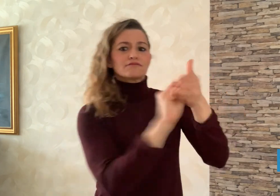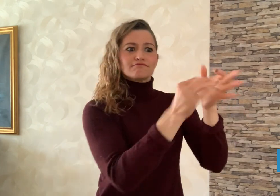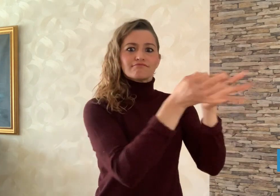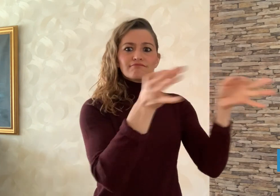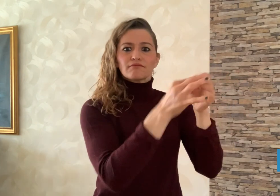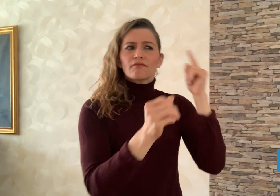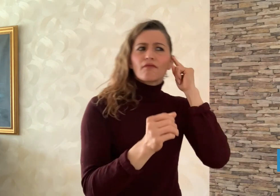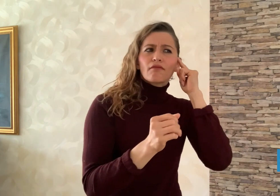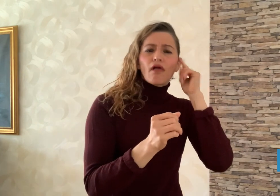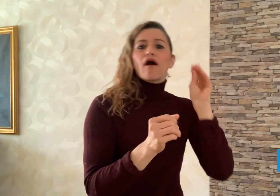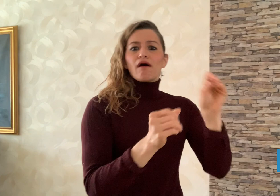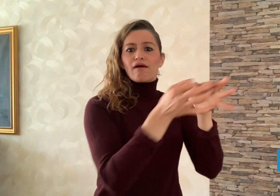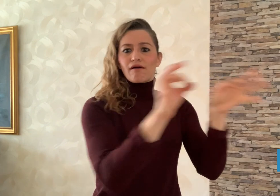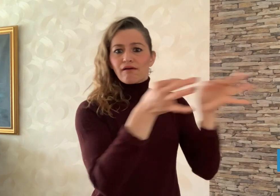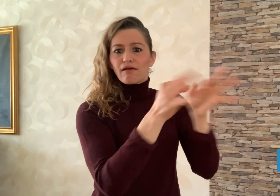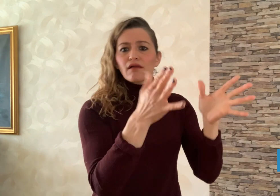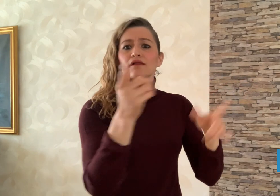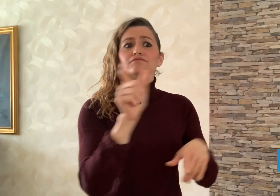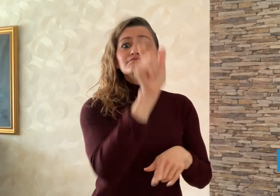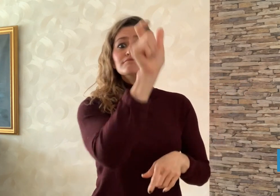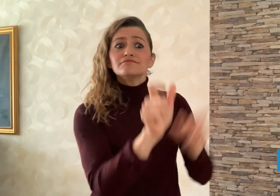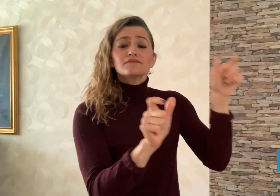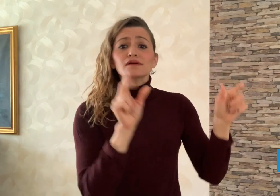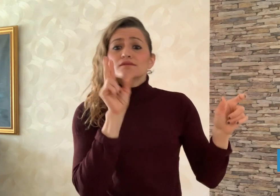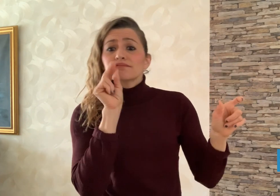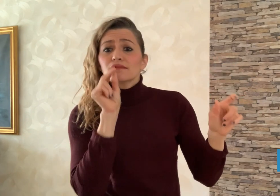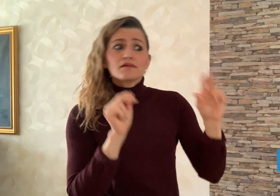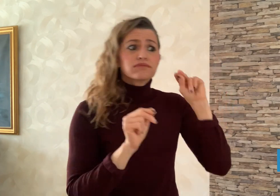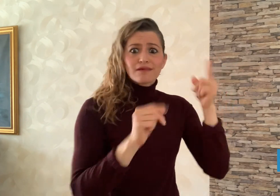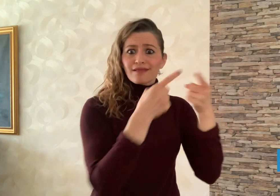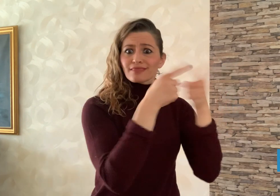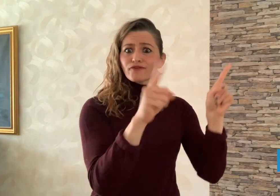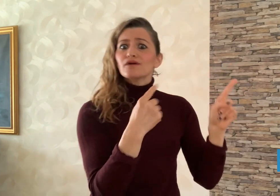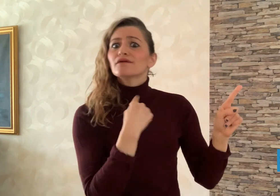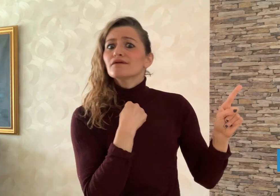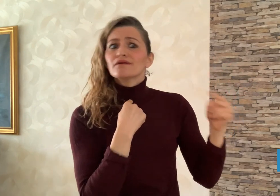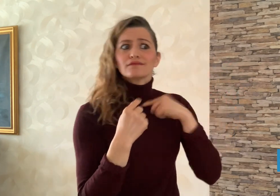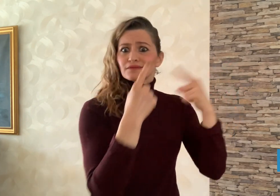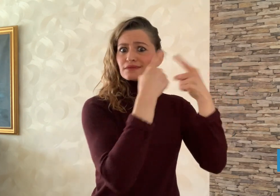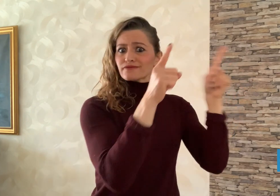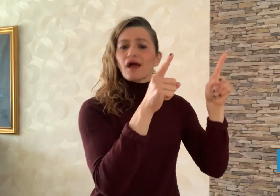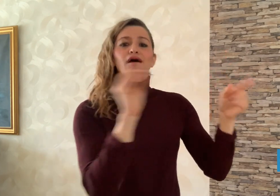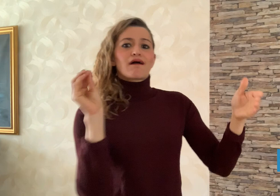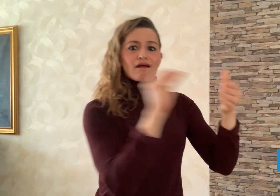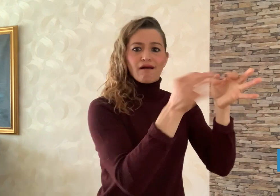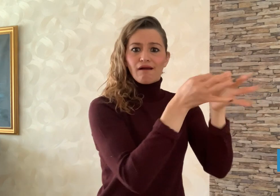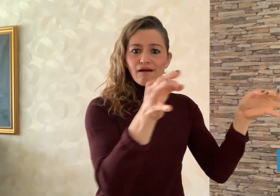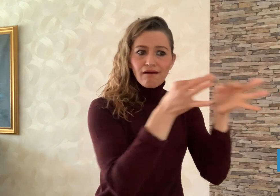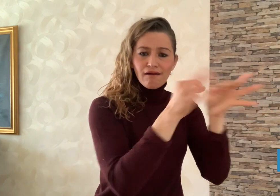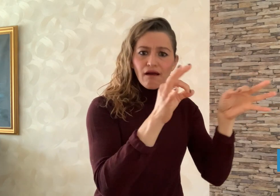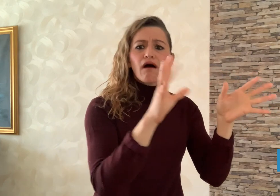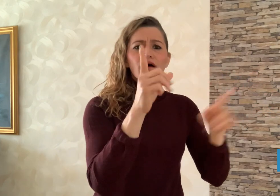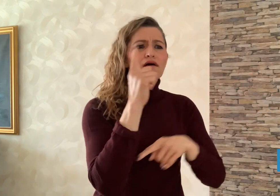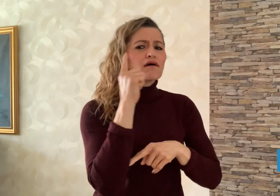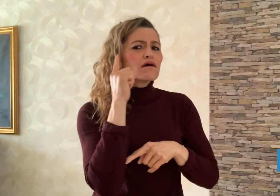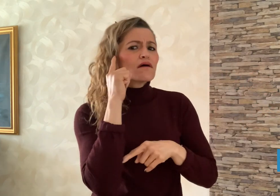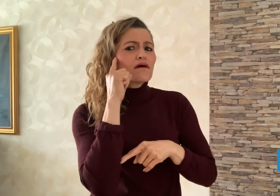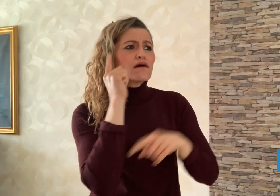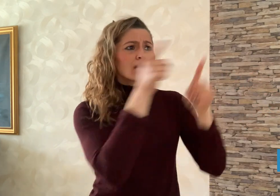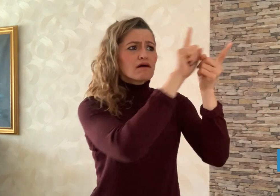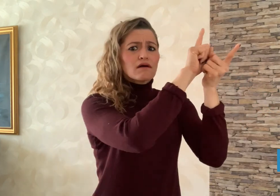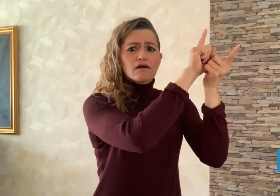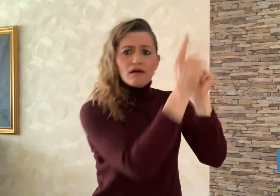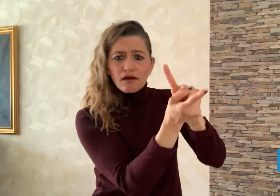speaker differentiation, and helpful information translated